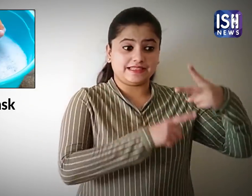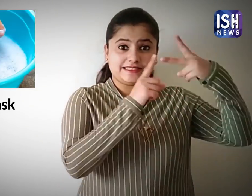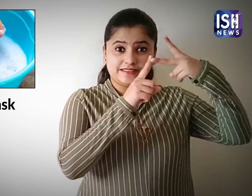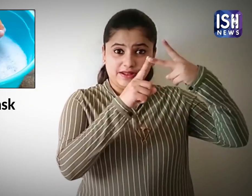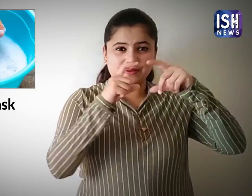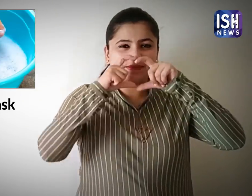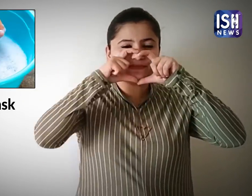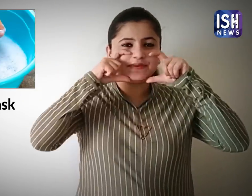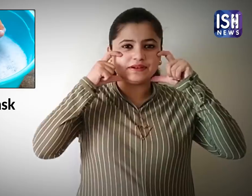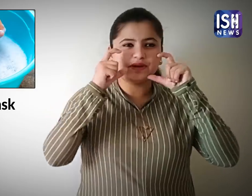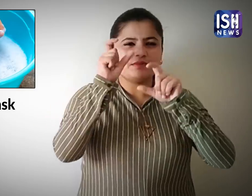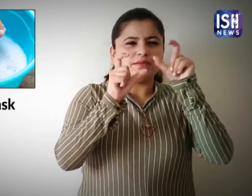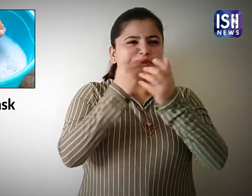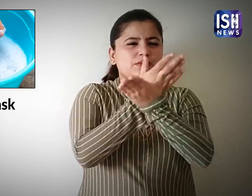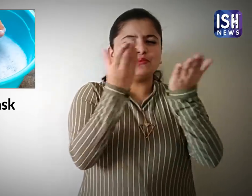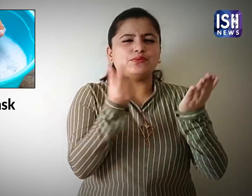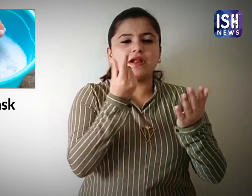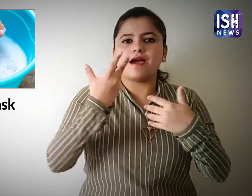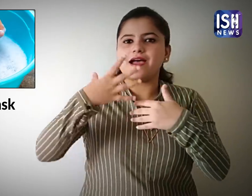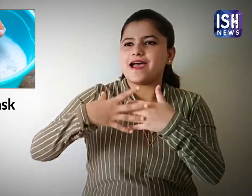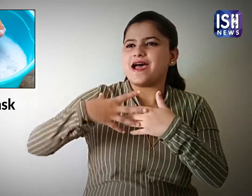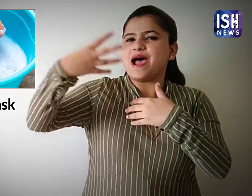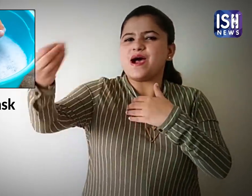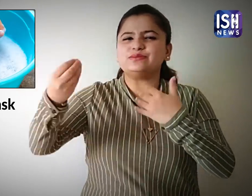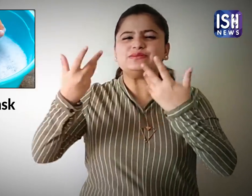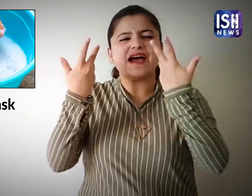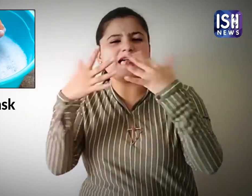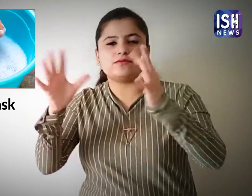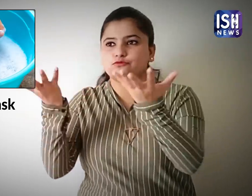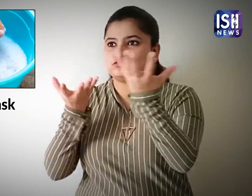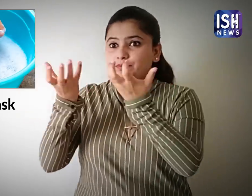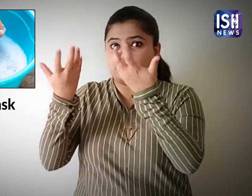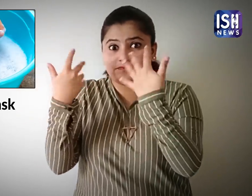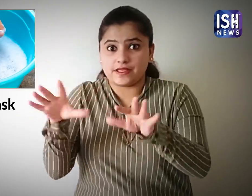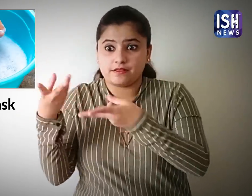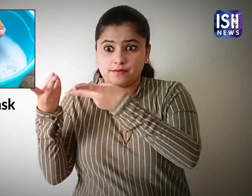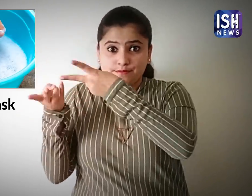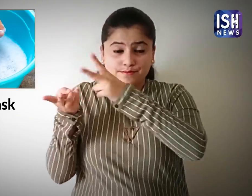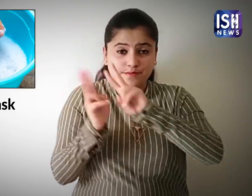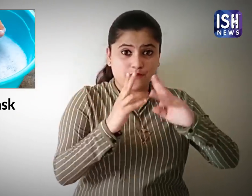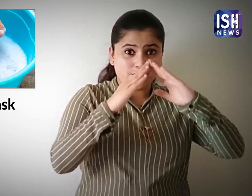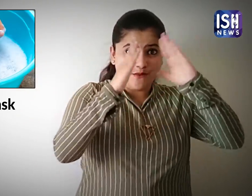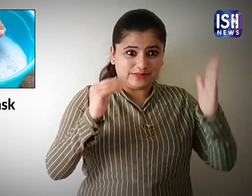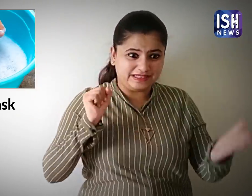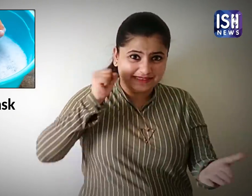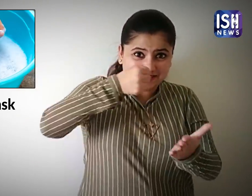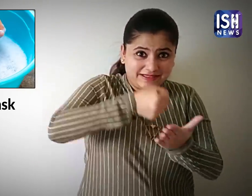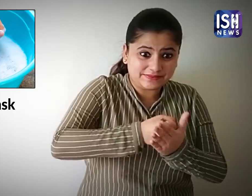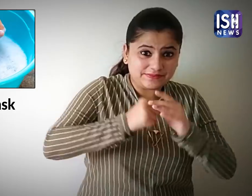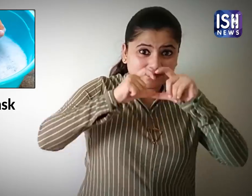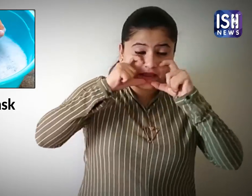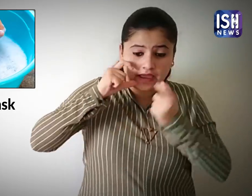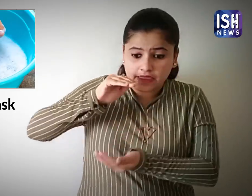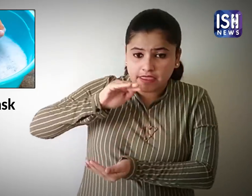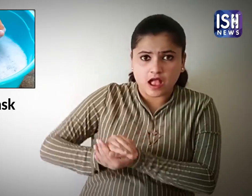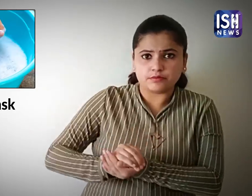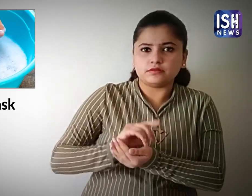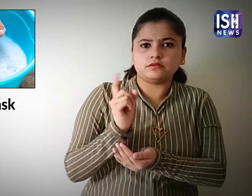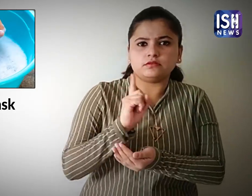When you return home after going out with a mask, it should not be kept aside.